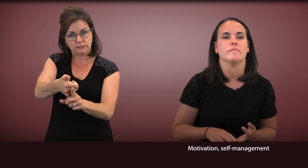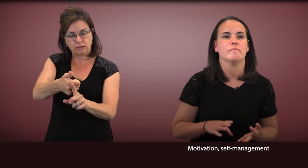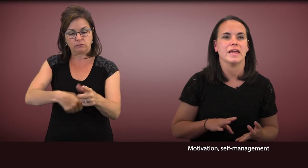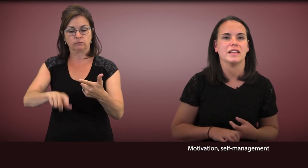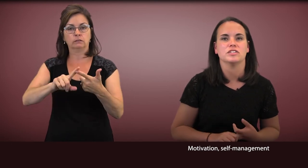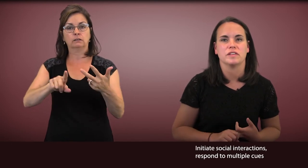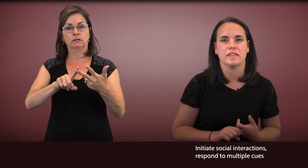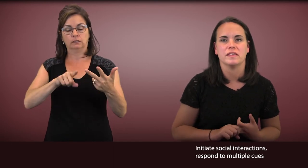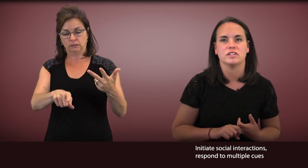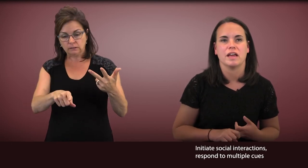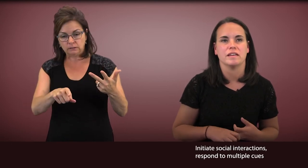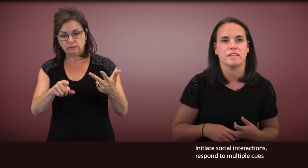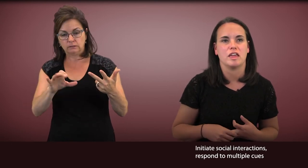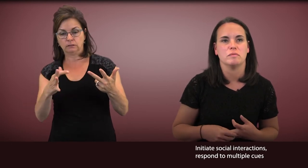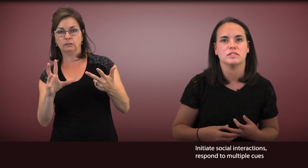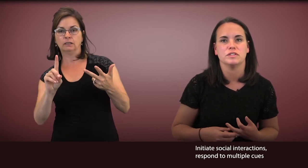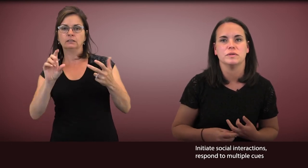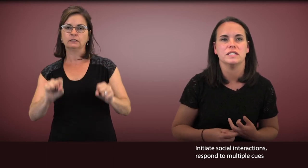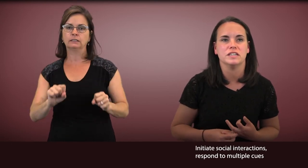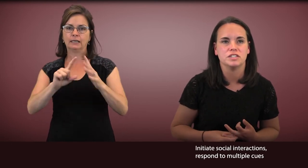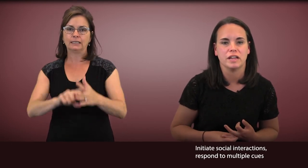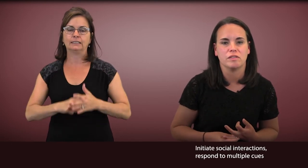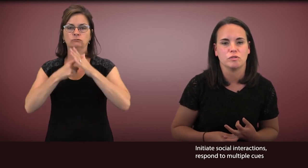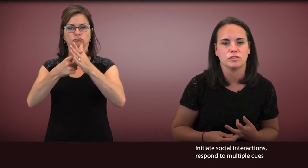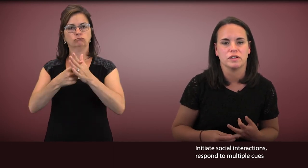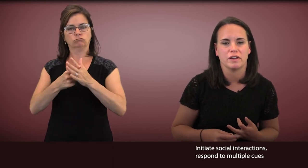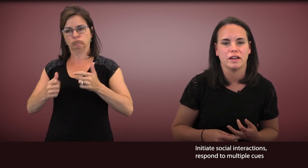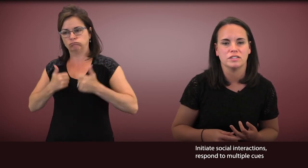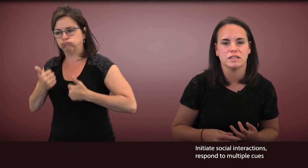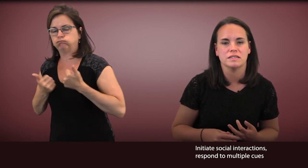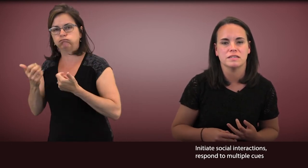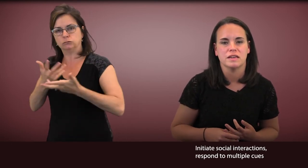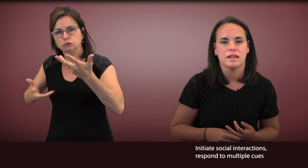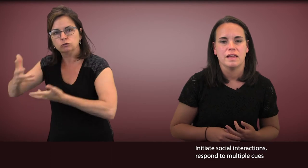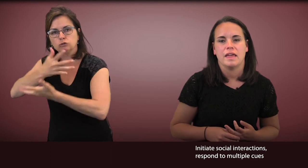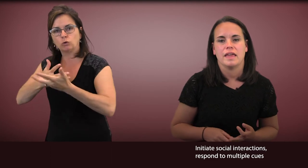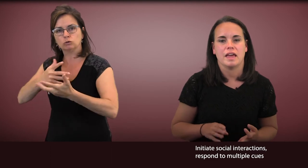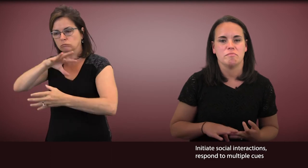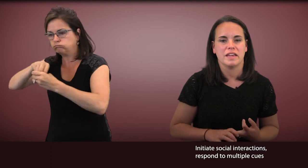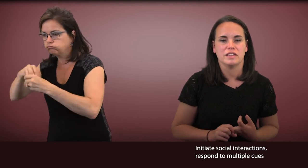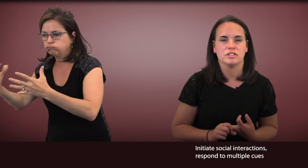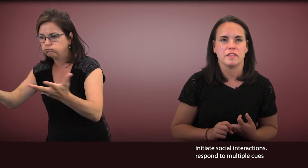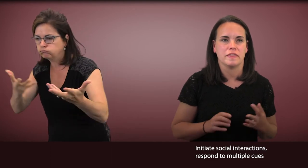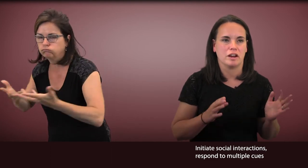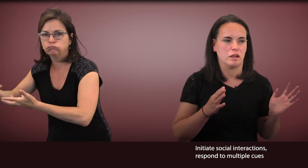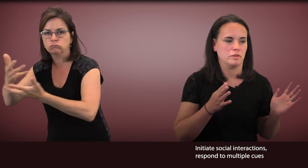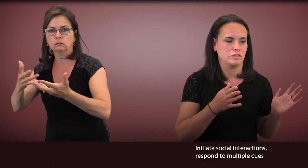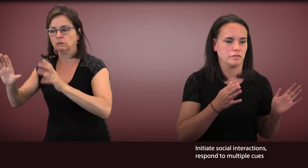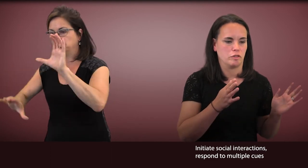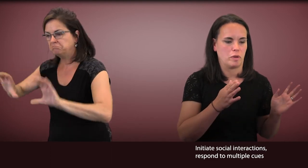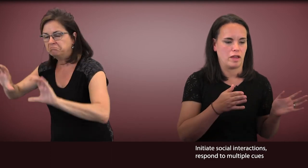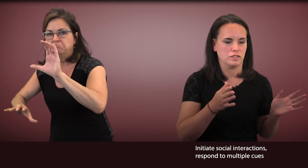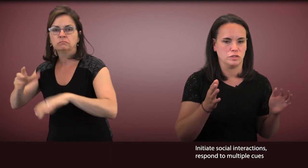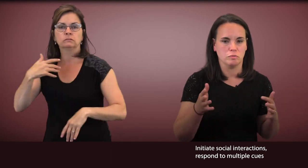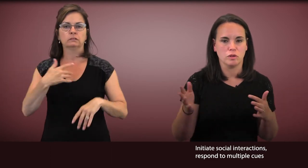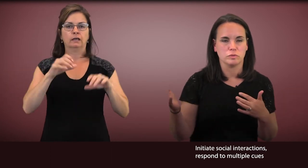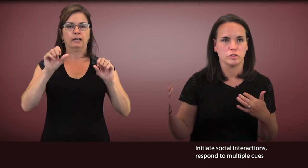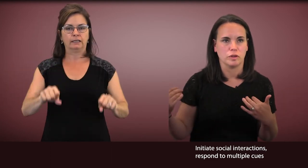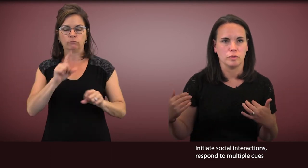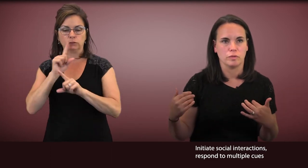making sure that the child is able to initiate social interactions and making sure that they're able to respond to multiple cues